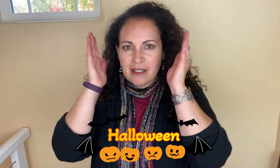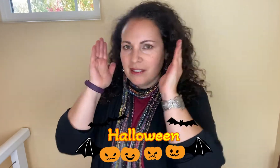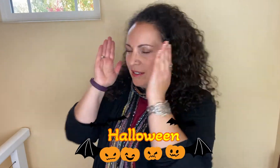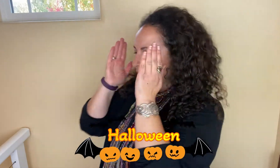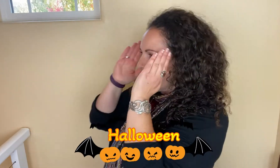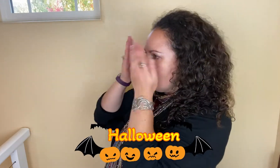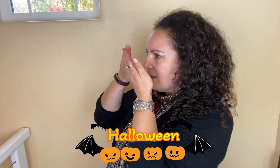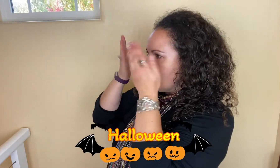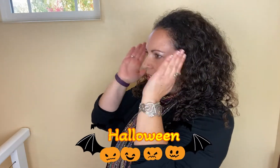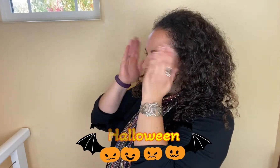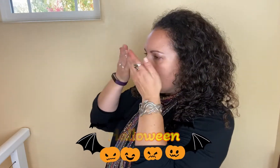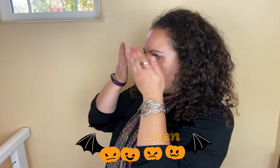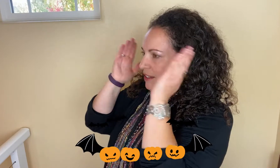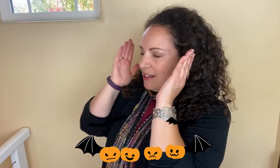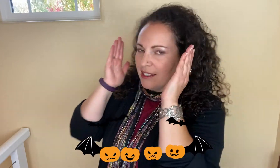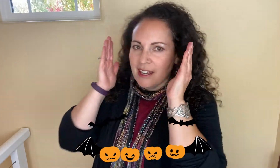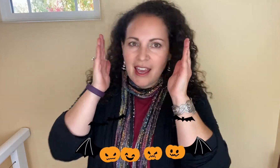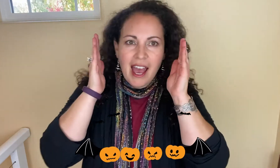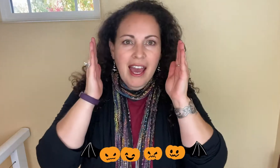Halloween.